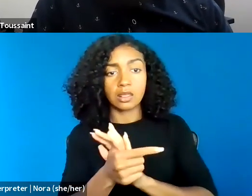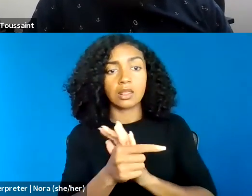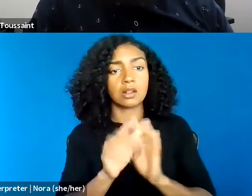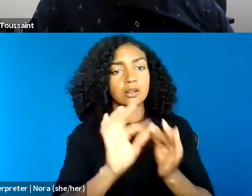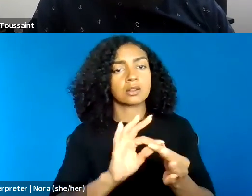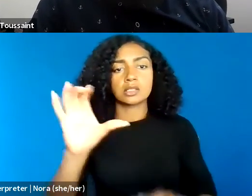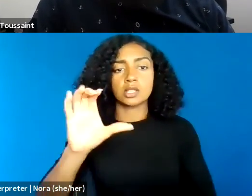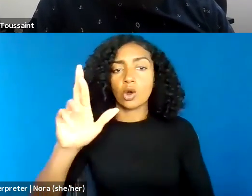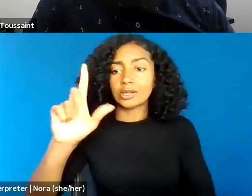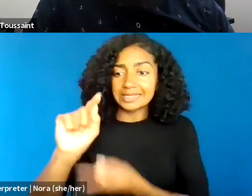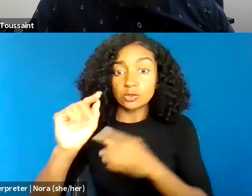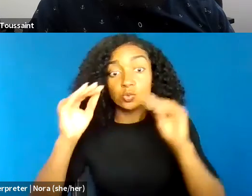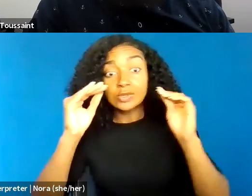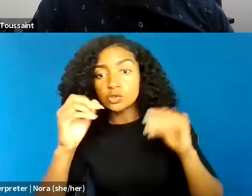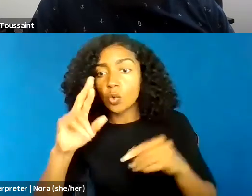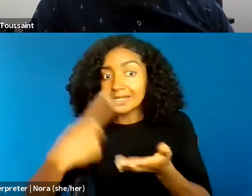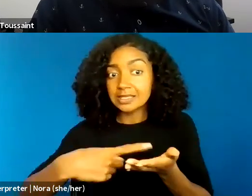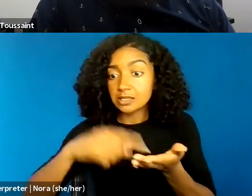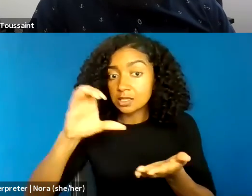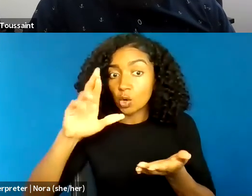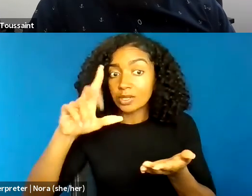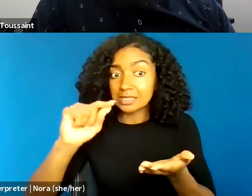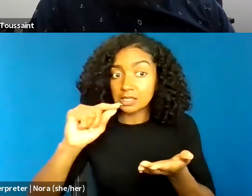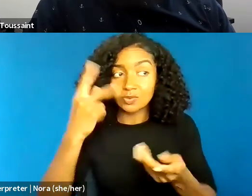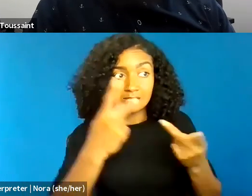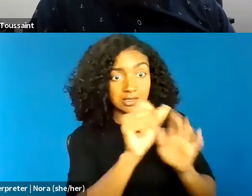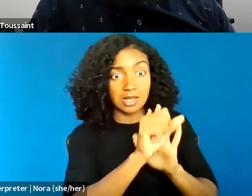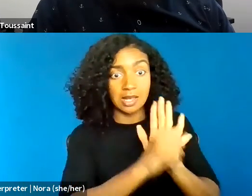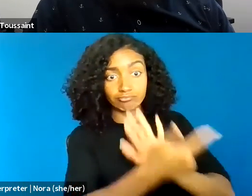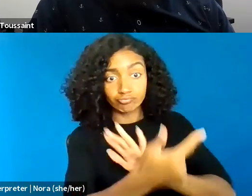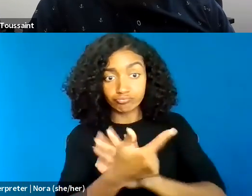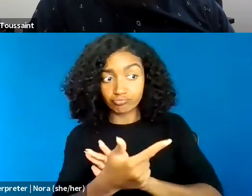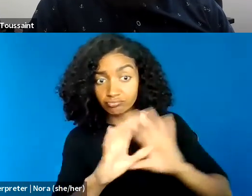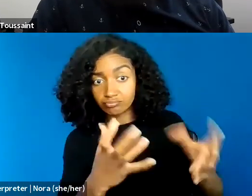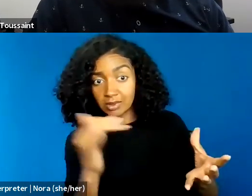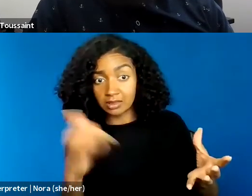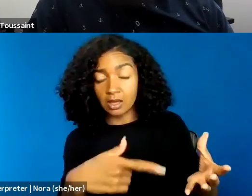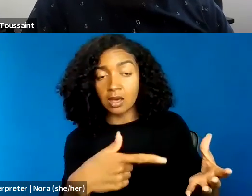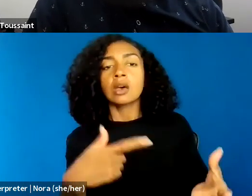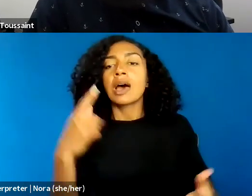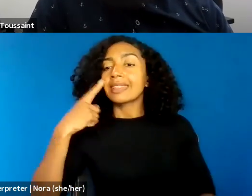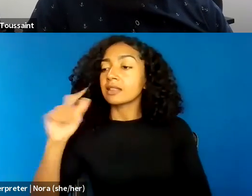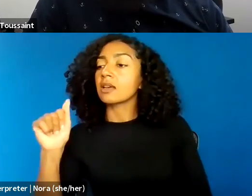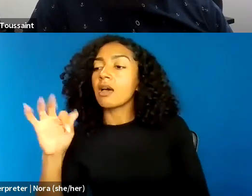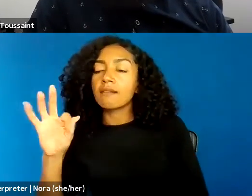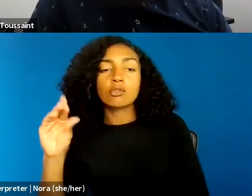I think Afrofuturism as a discourse, I think will help us to think creatively